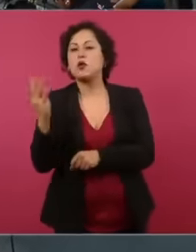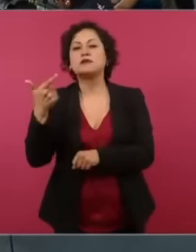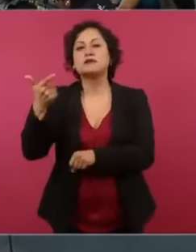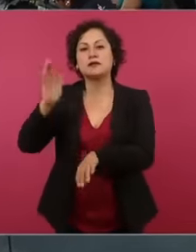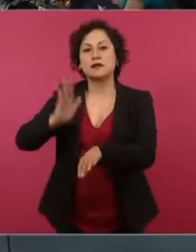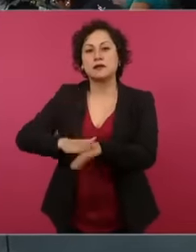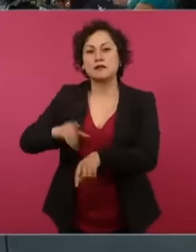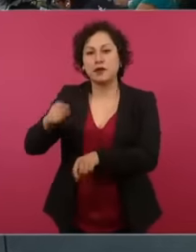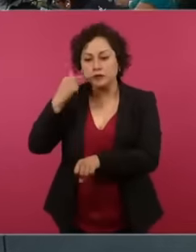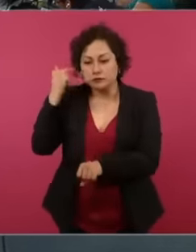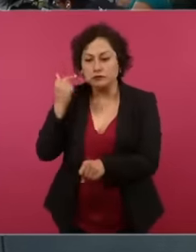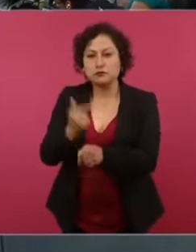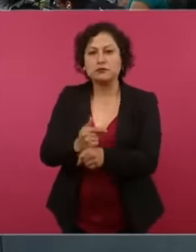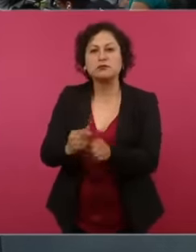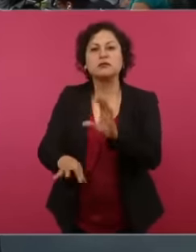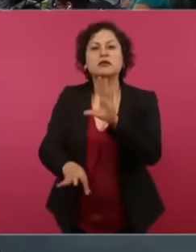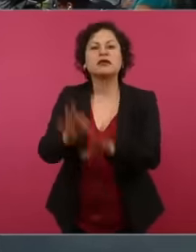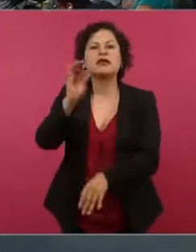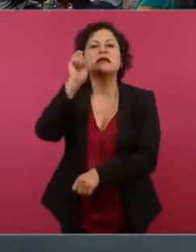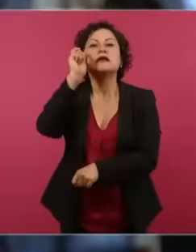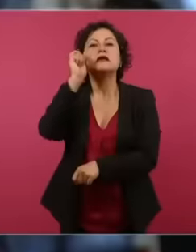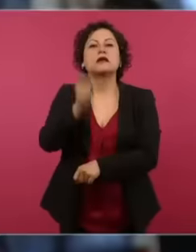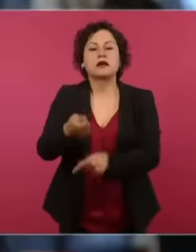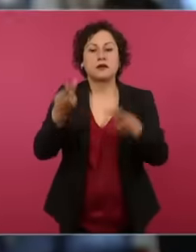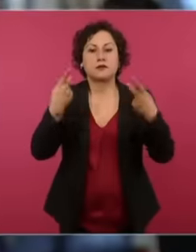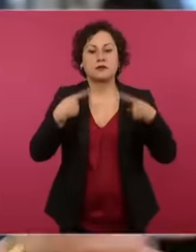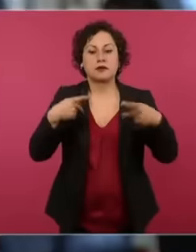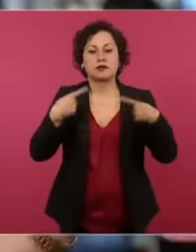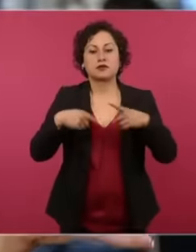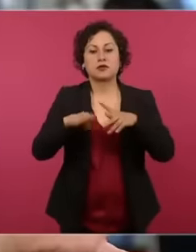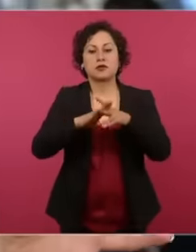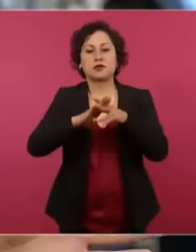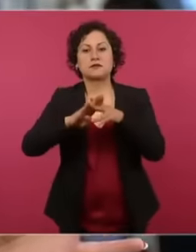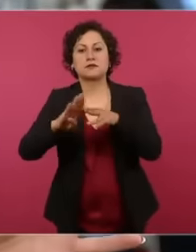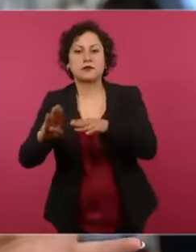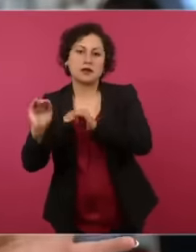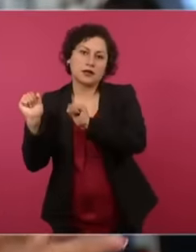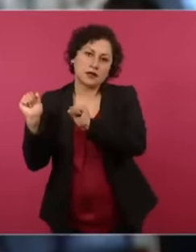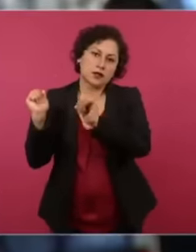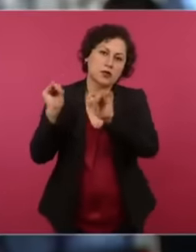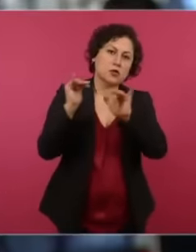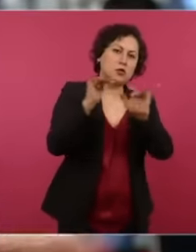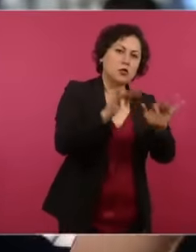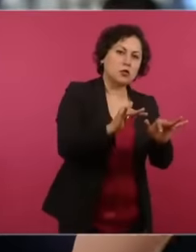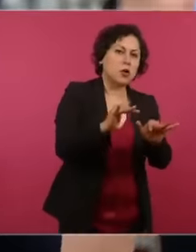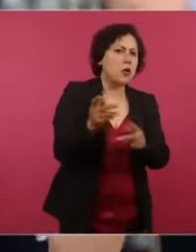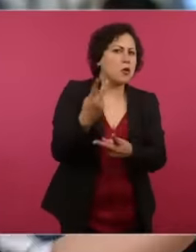in the number of migrants who travel inside these trailer boxes to cross the entire